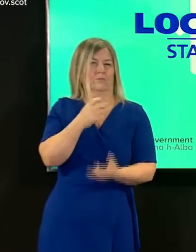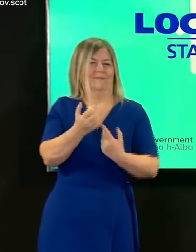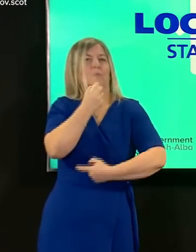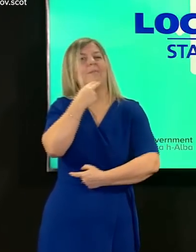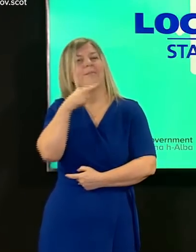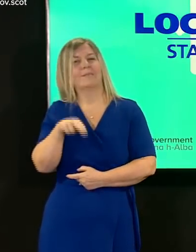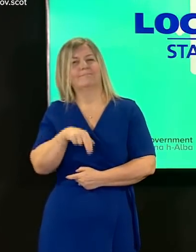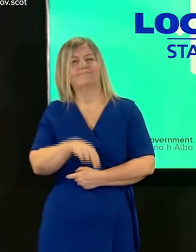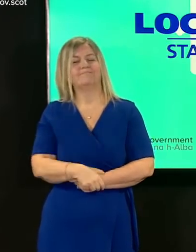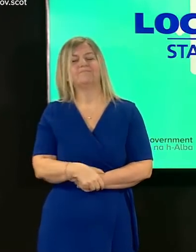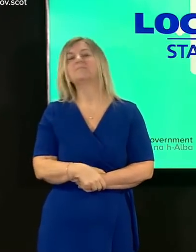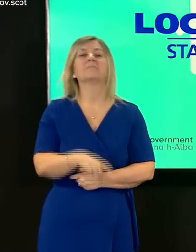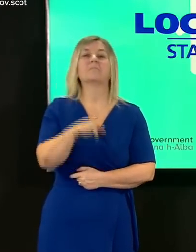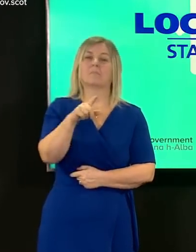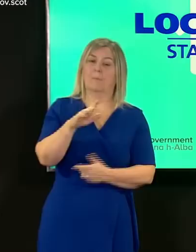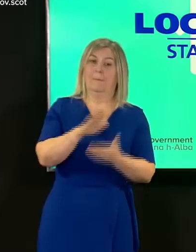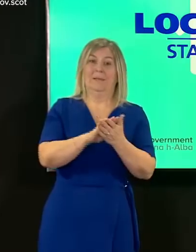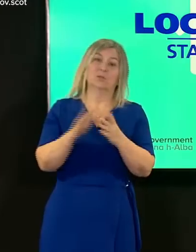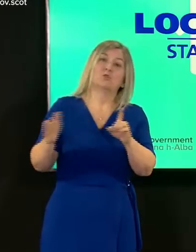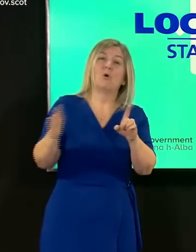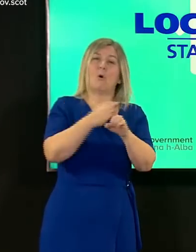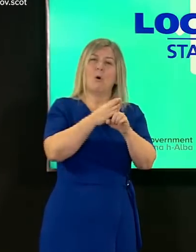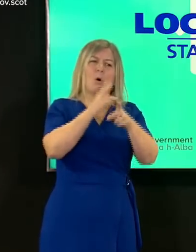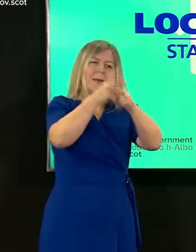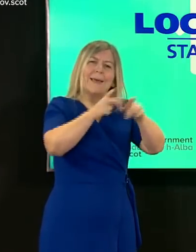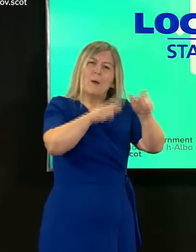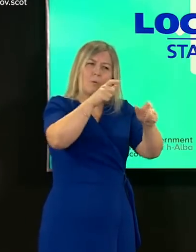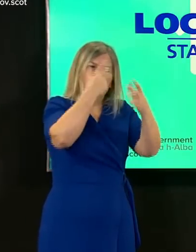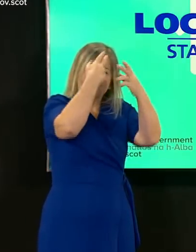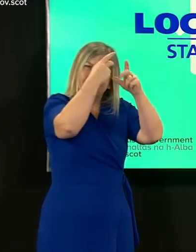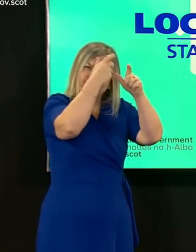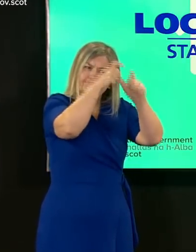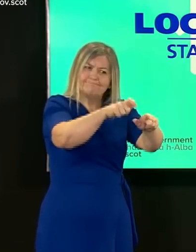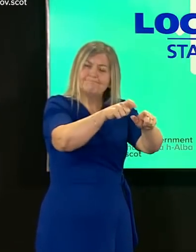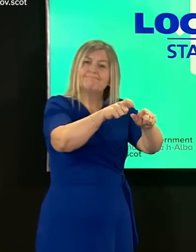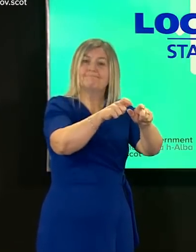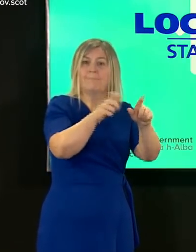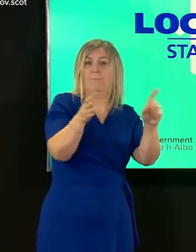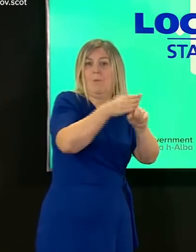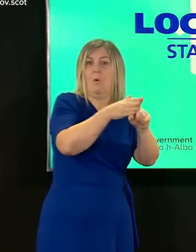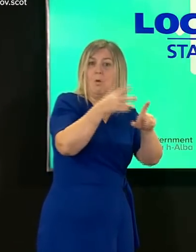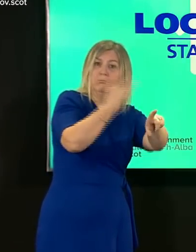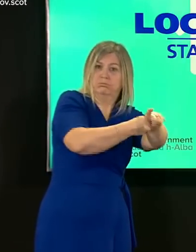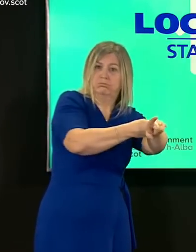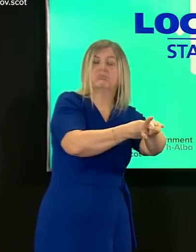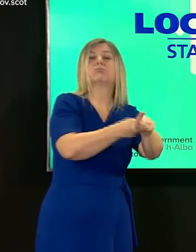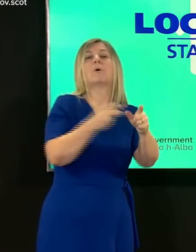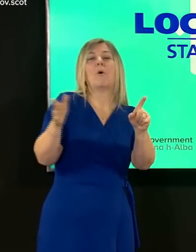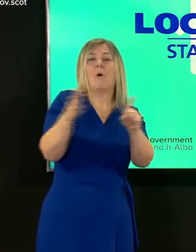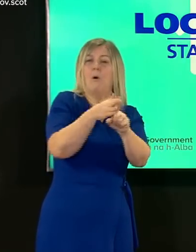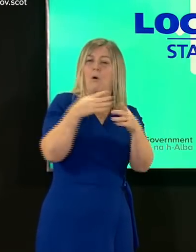to virtually all care home residents all over 70 year olds and all health and care workers